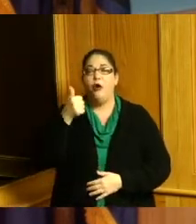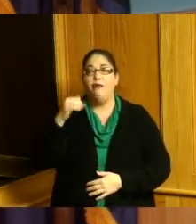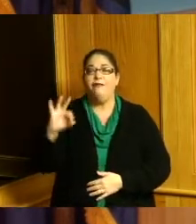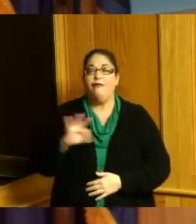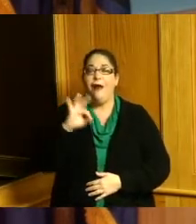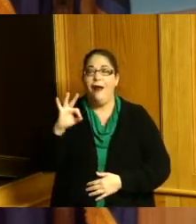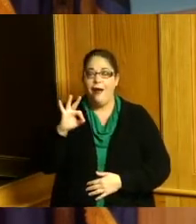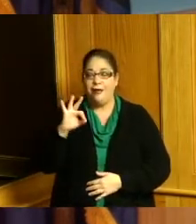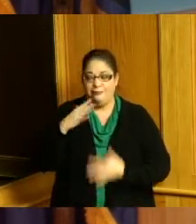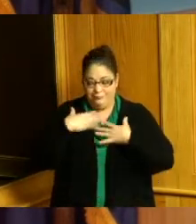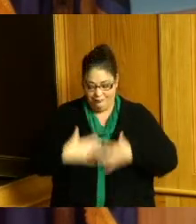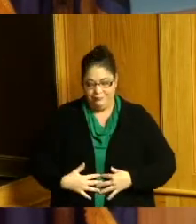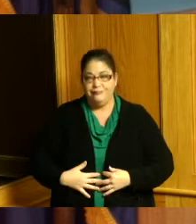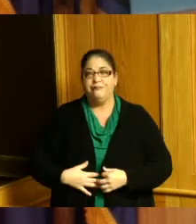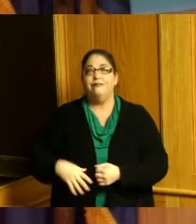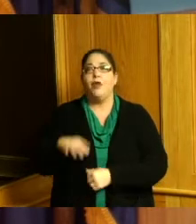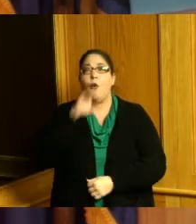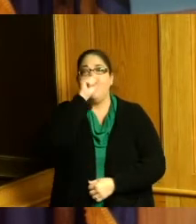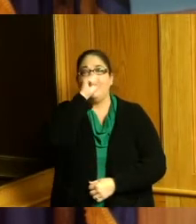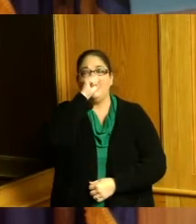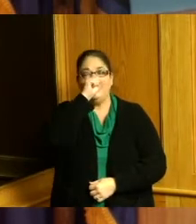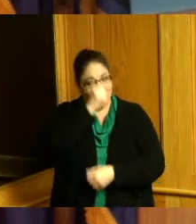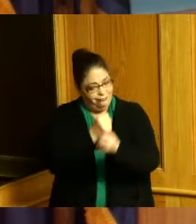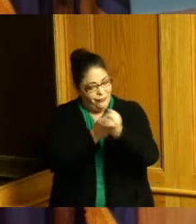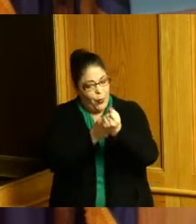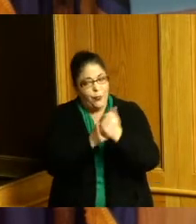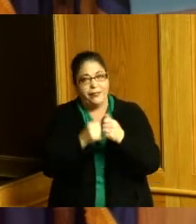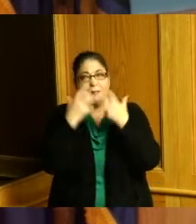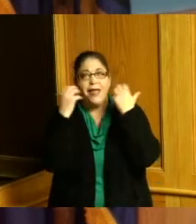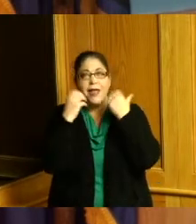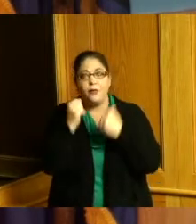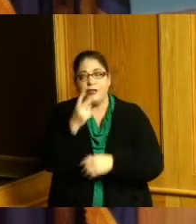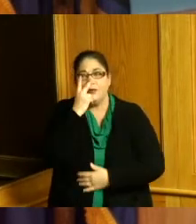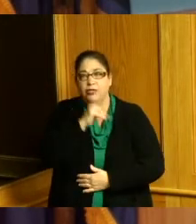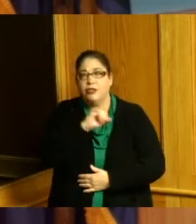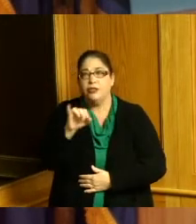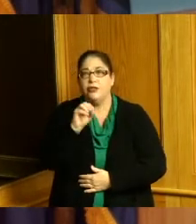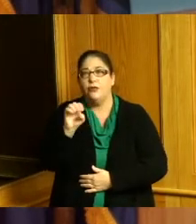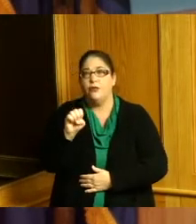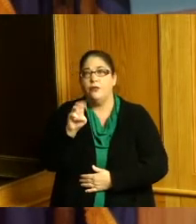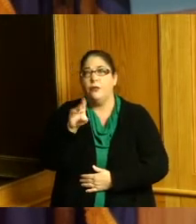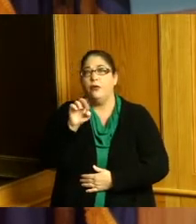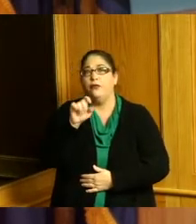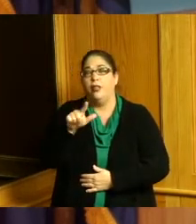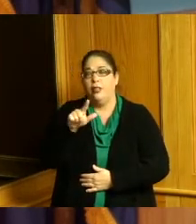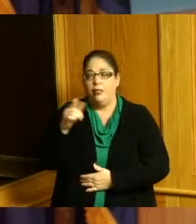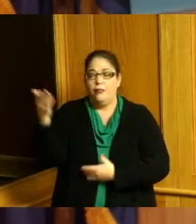I'm going with the Bengals I want to see Joe burrows bring the hot sauce mix and mix it up